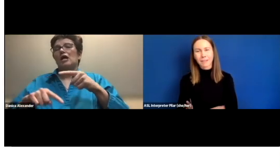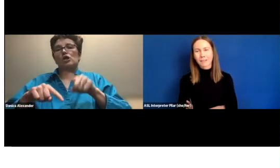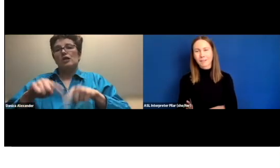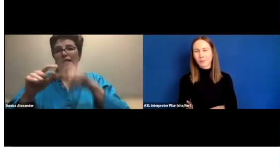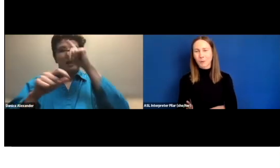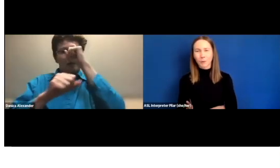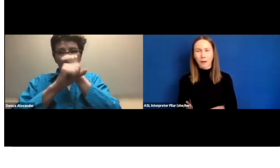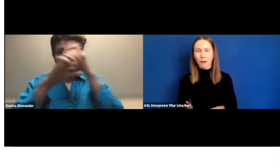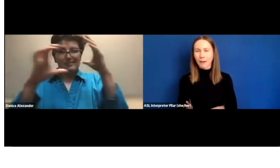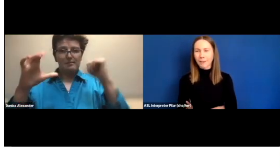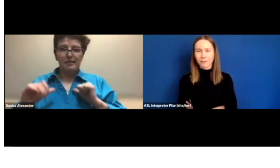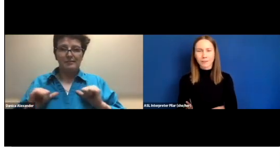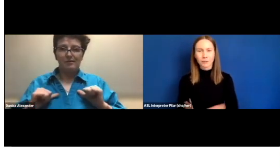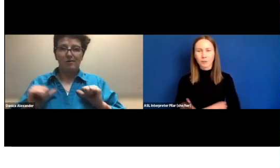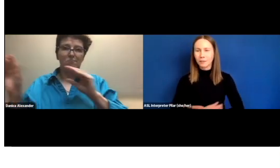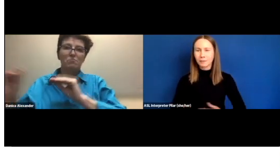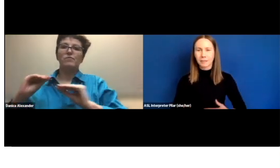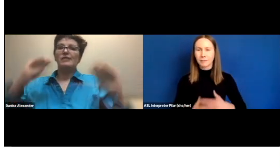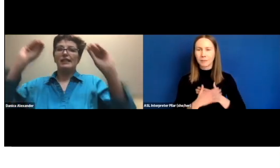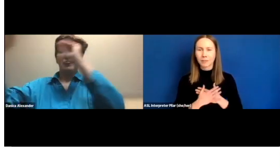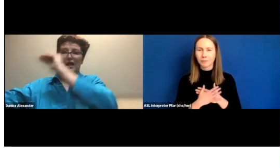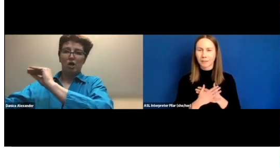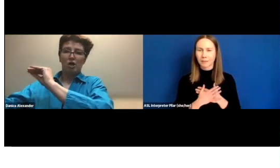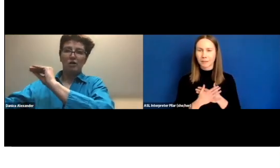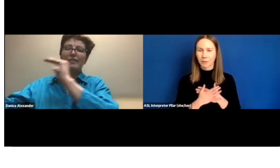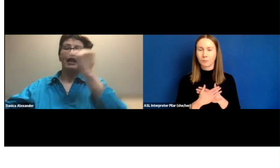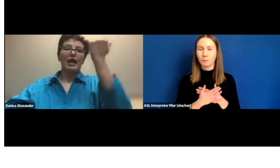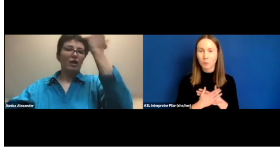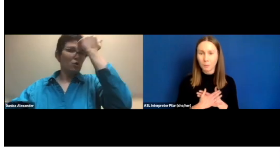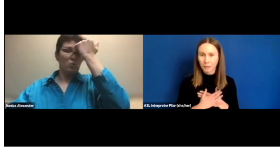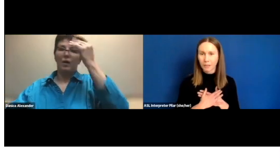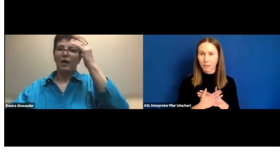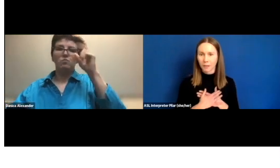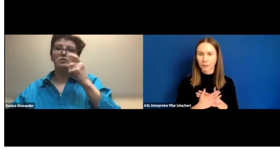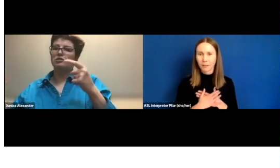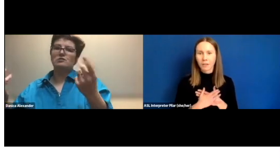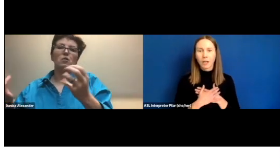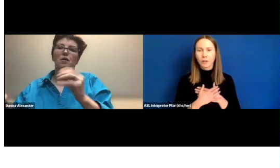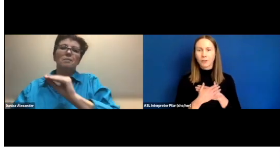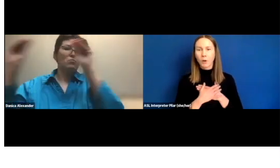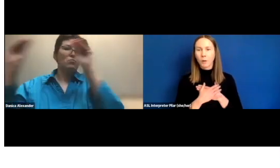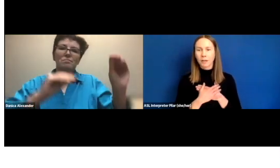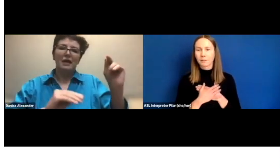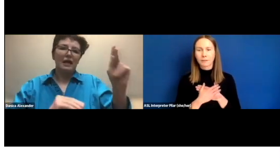So, I just couldn't envision myself moving there knowing